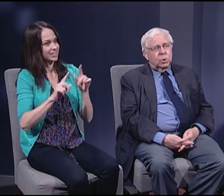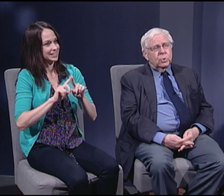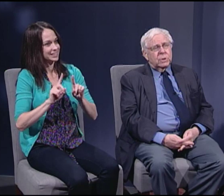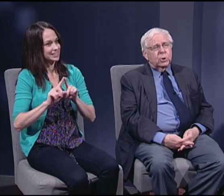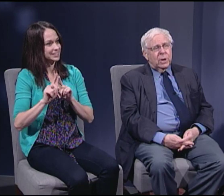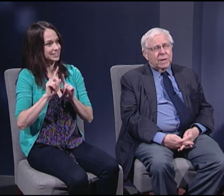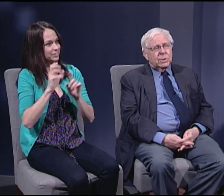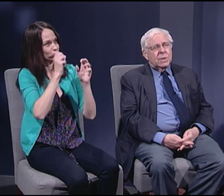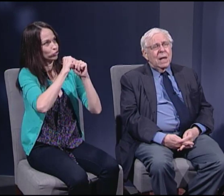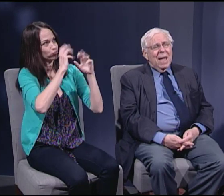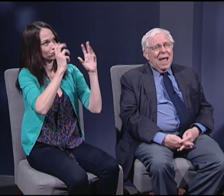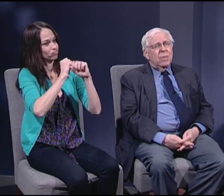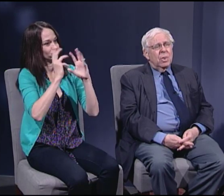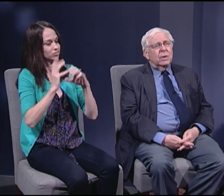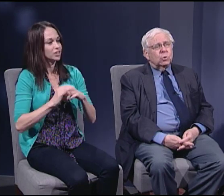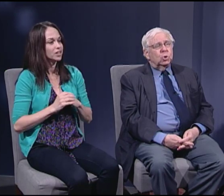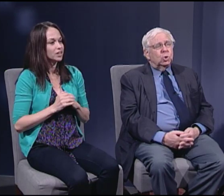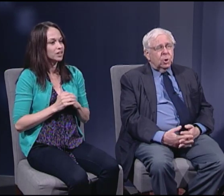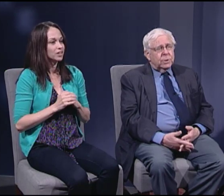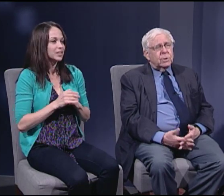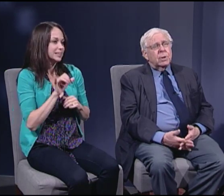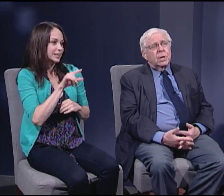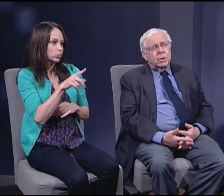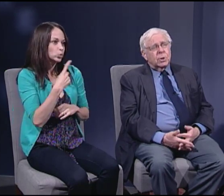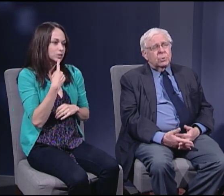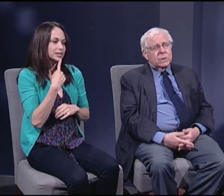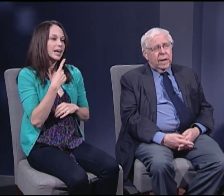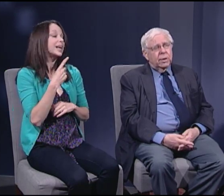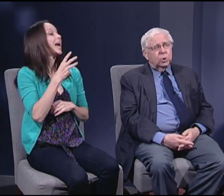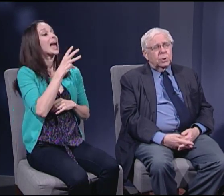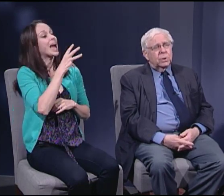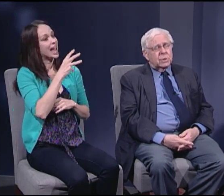you suggest and they are just the associations